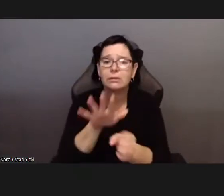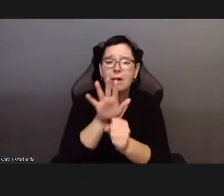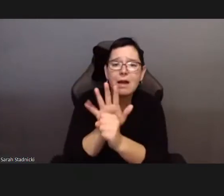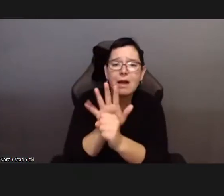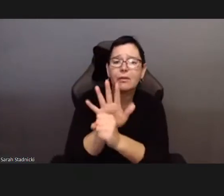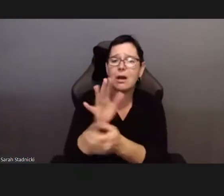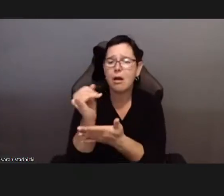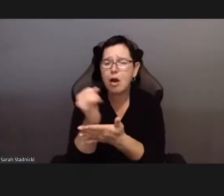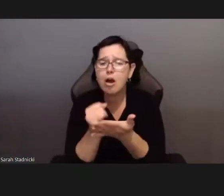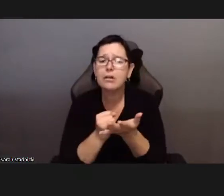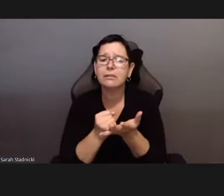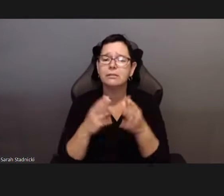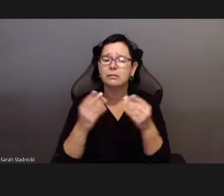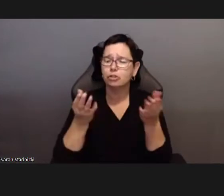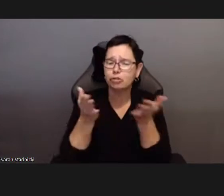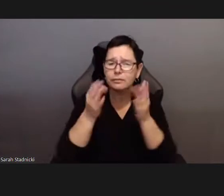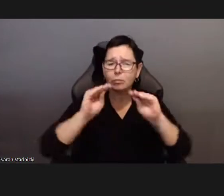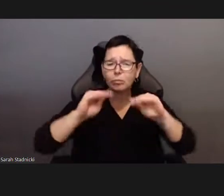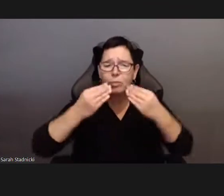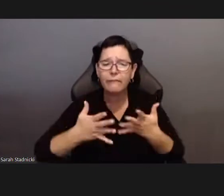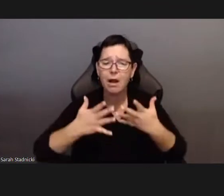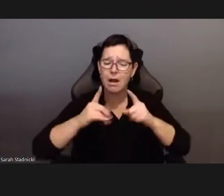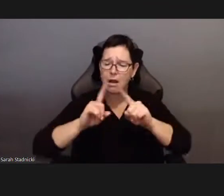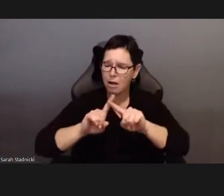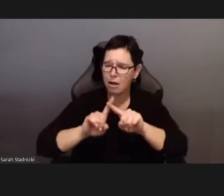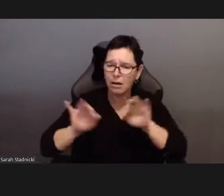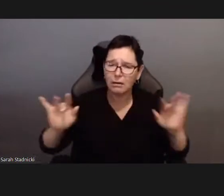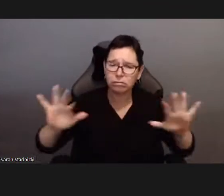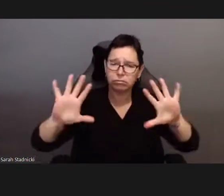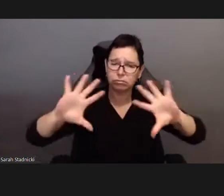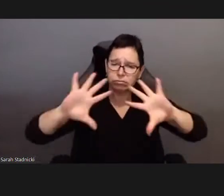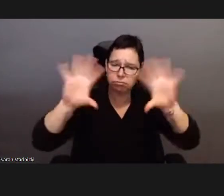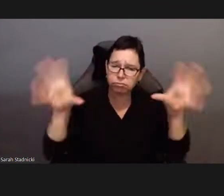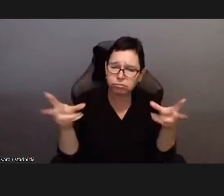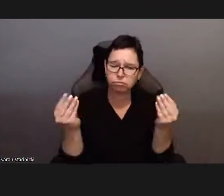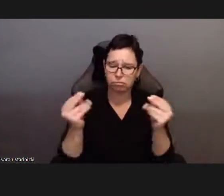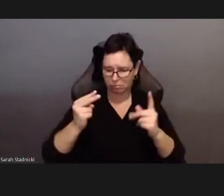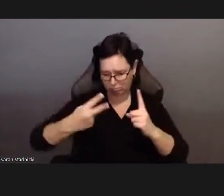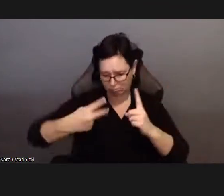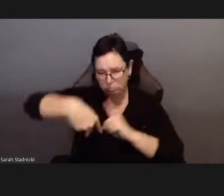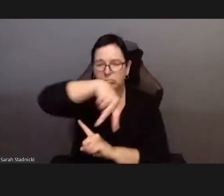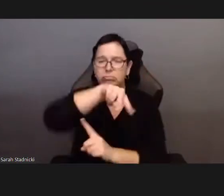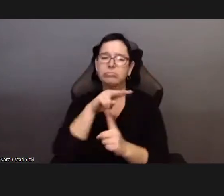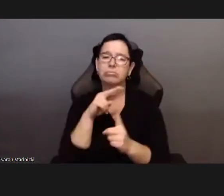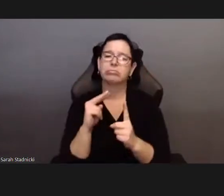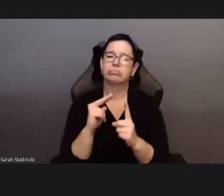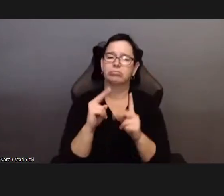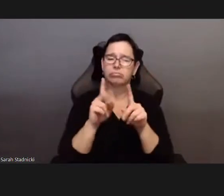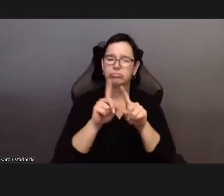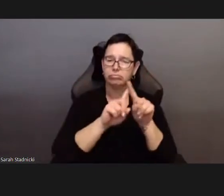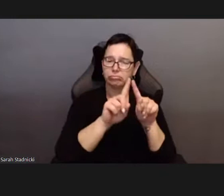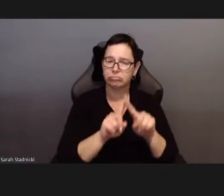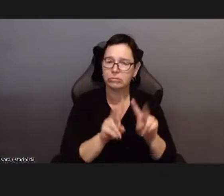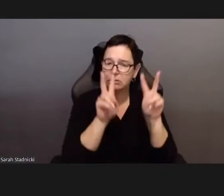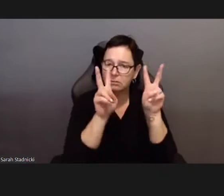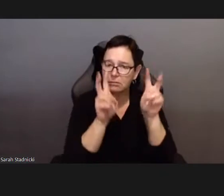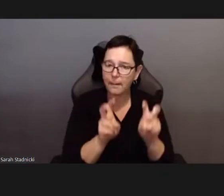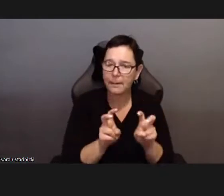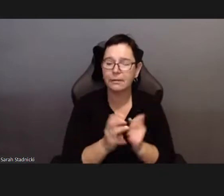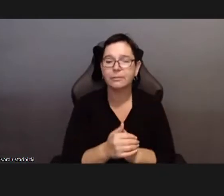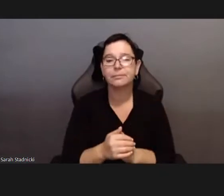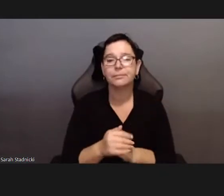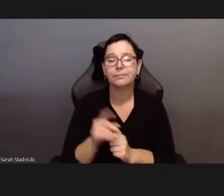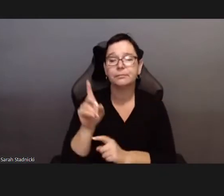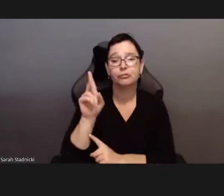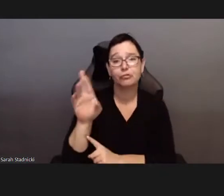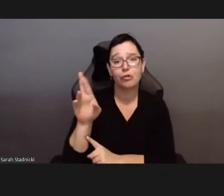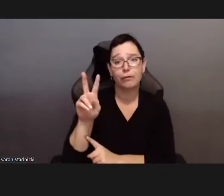research council of Canada connection grant.